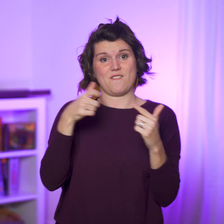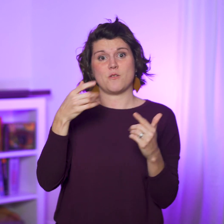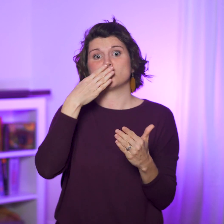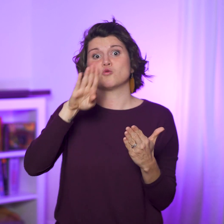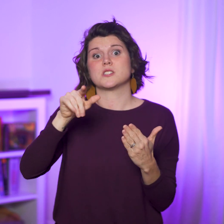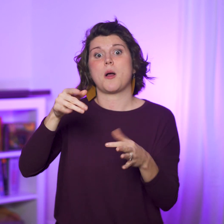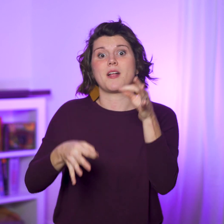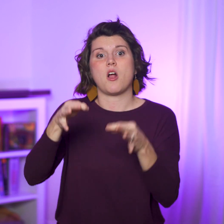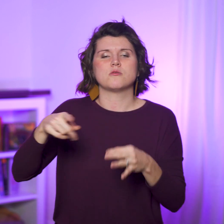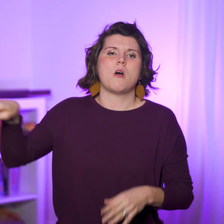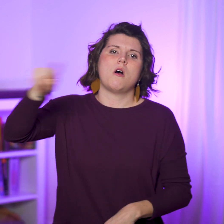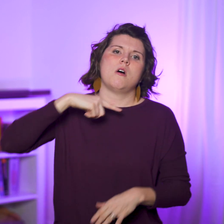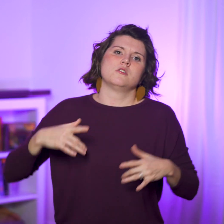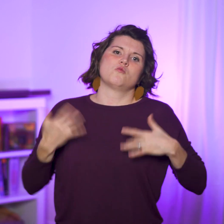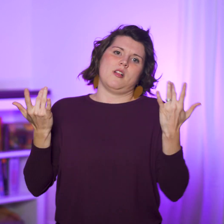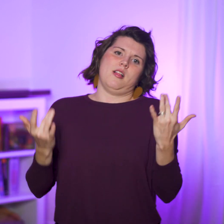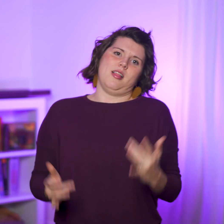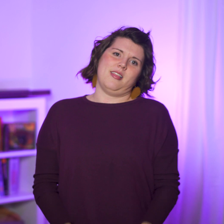from the Jerusalem Council, they’re thrilled!